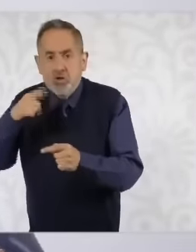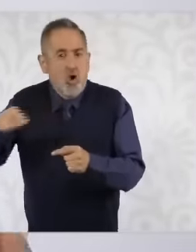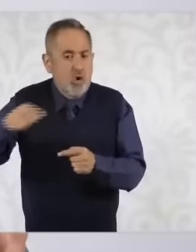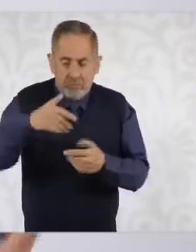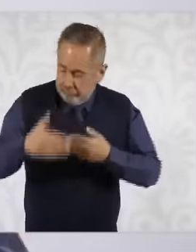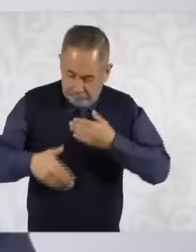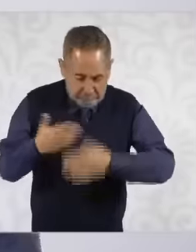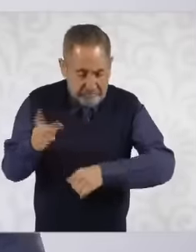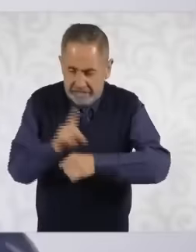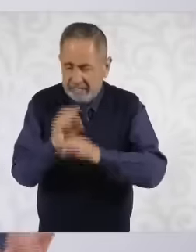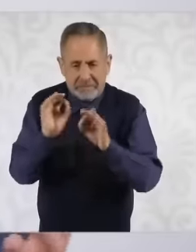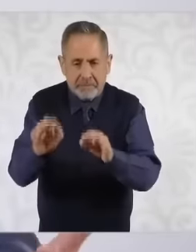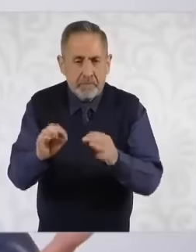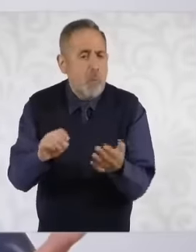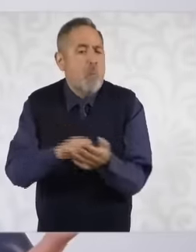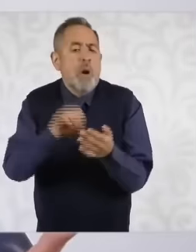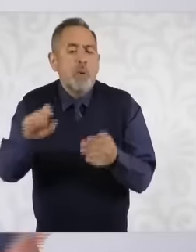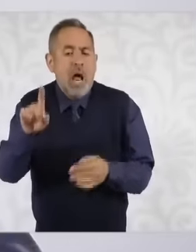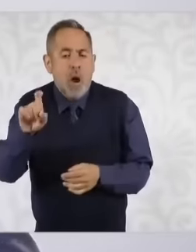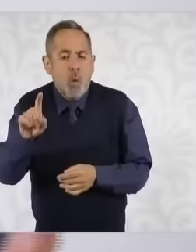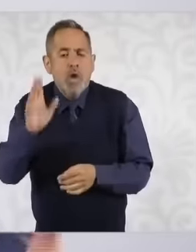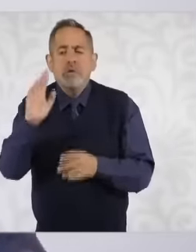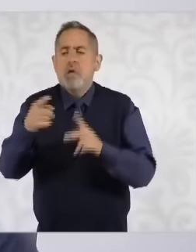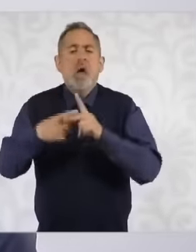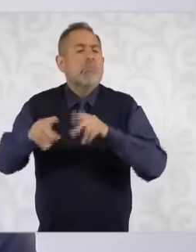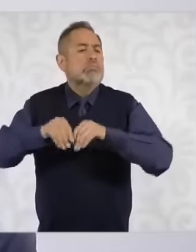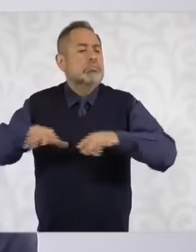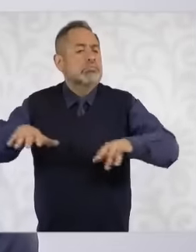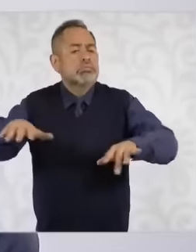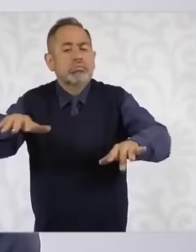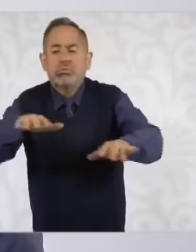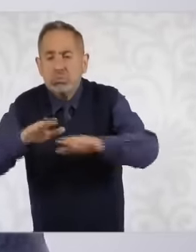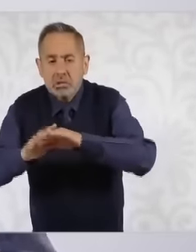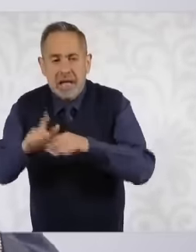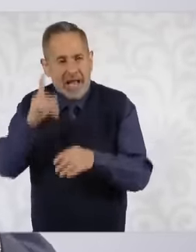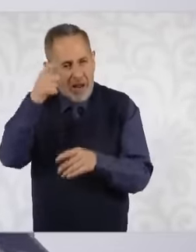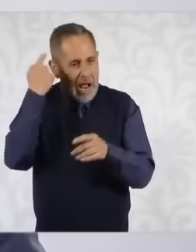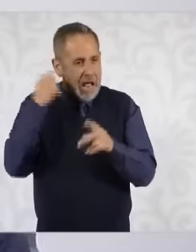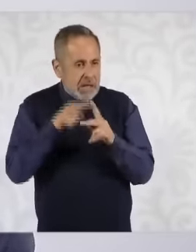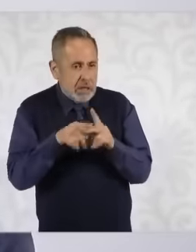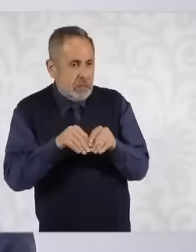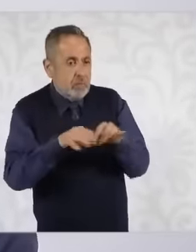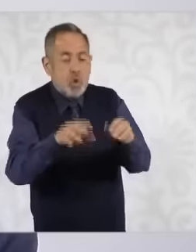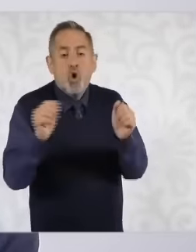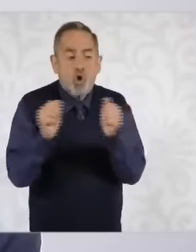the water because we are already starting we are already working with the districts of Rivón with water